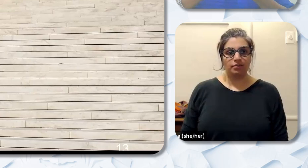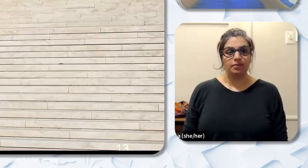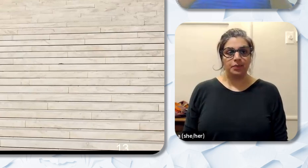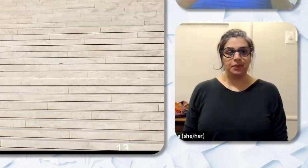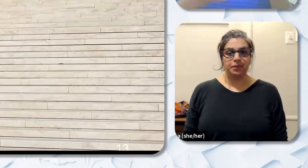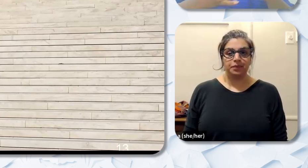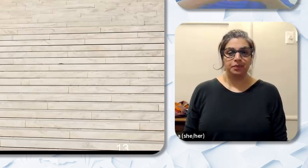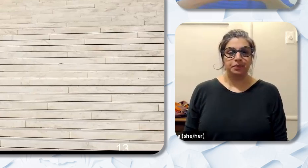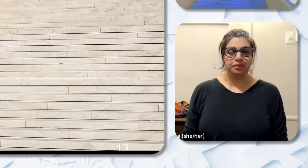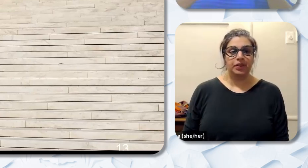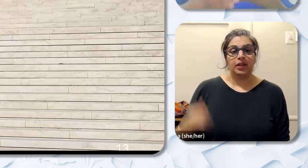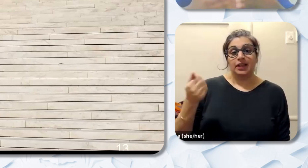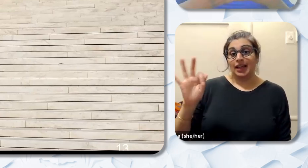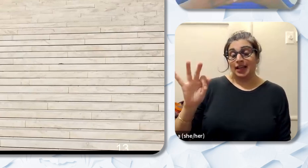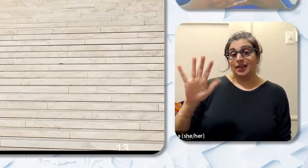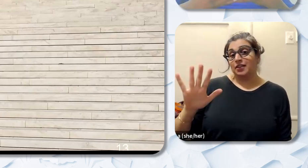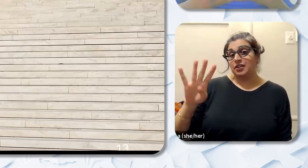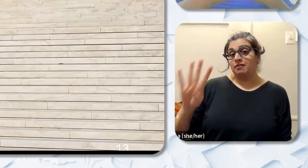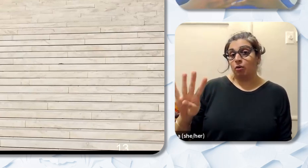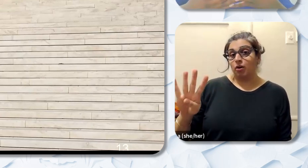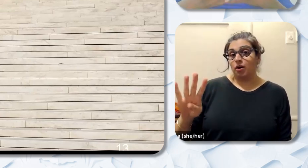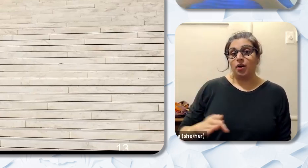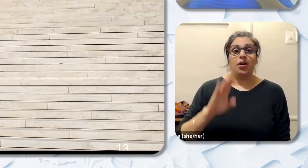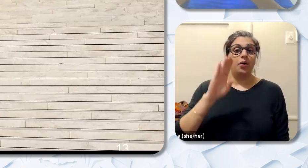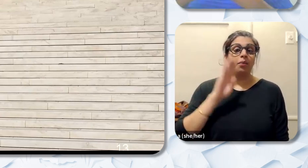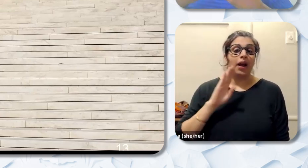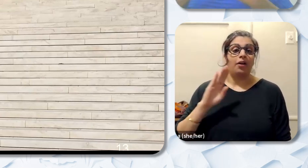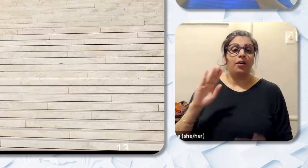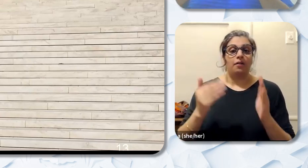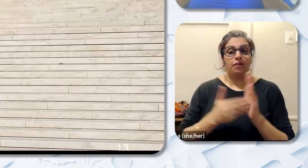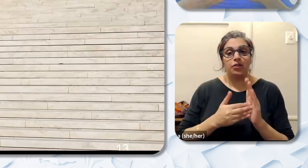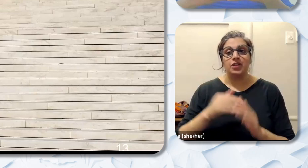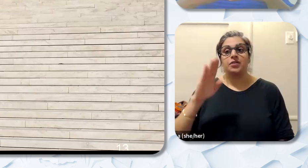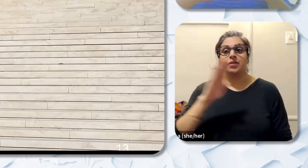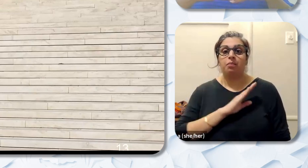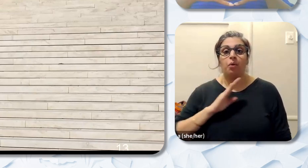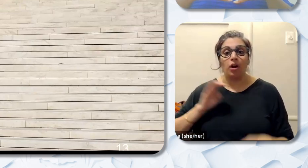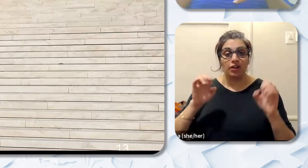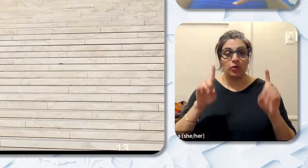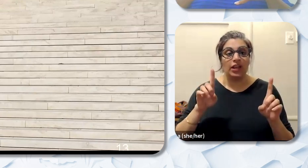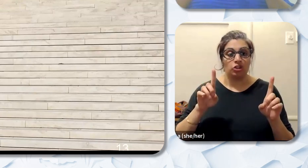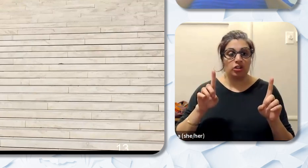In 1954 Brown versus Board of Education ruled racial segregation of children in